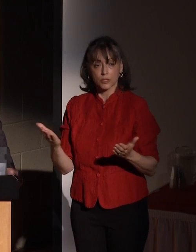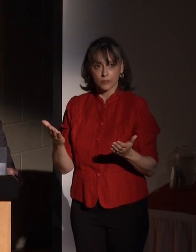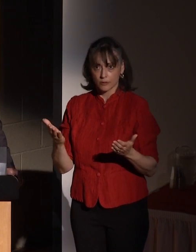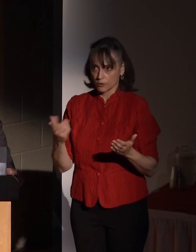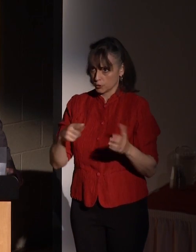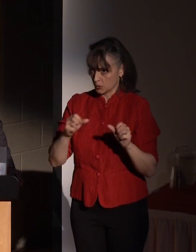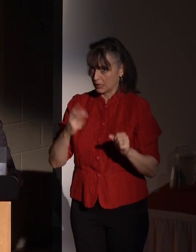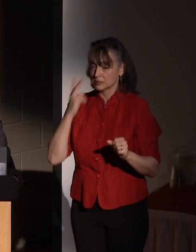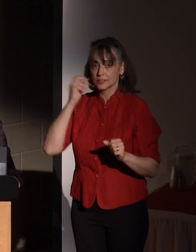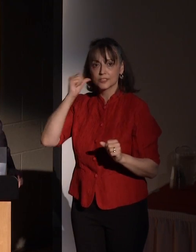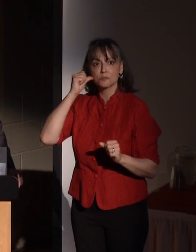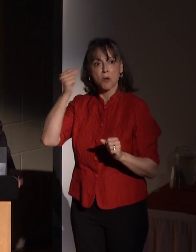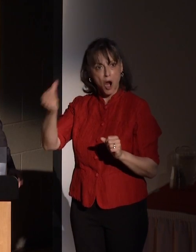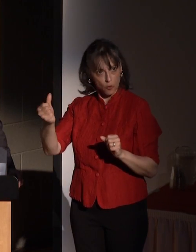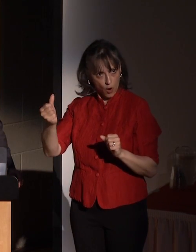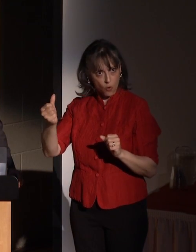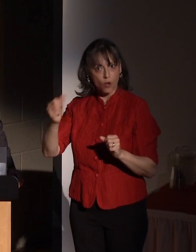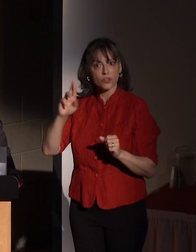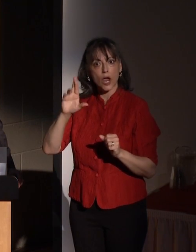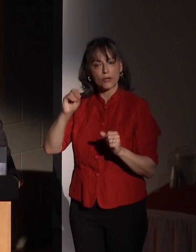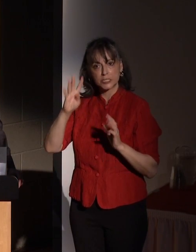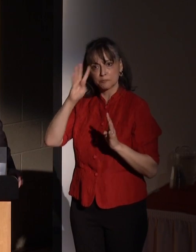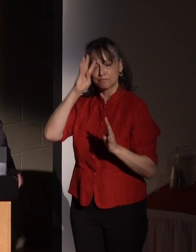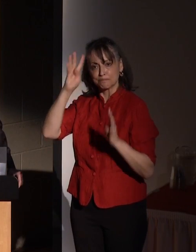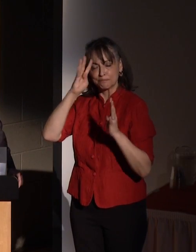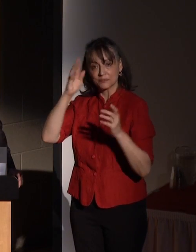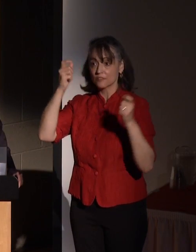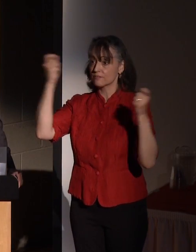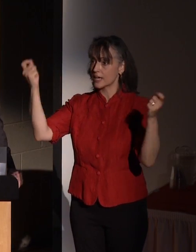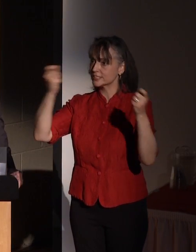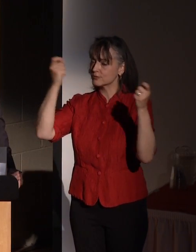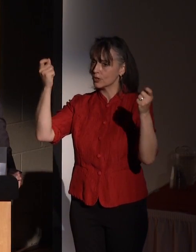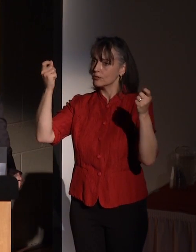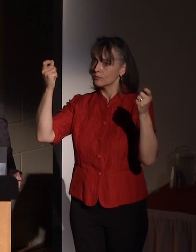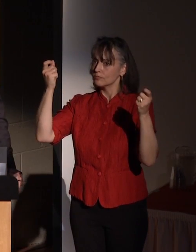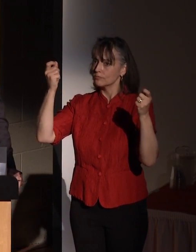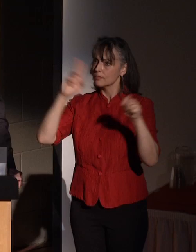tomorrow at the festival, and of course, today's celebration of